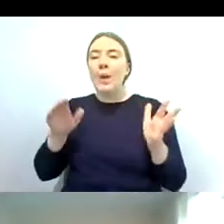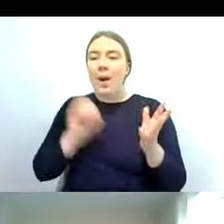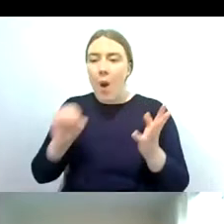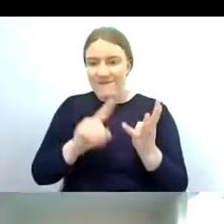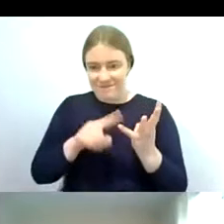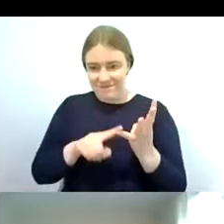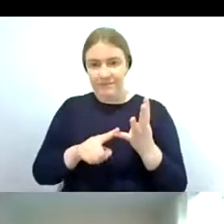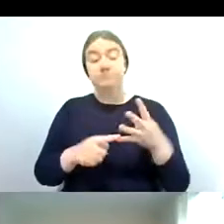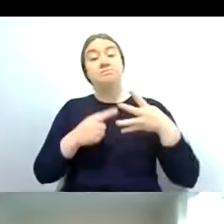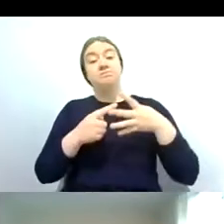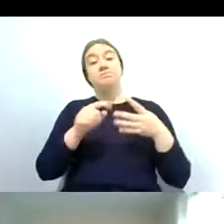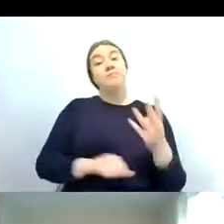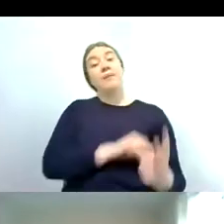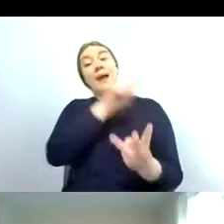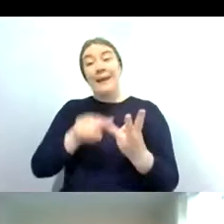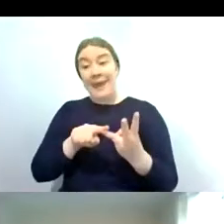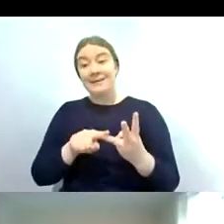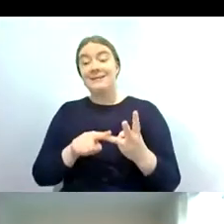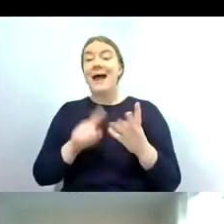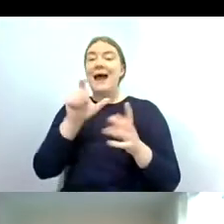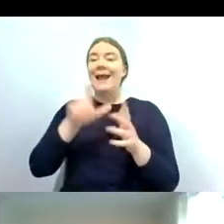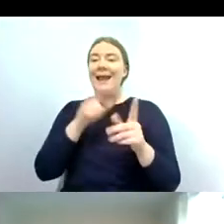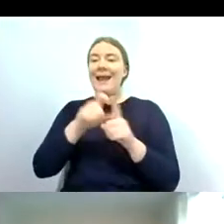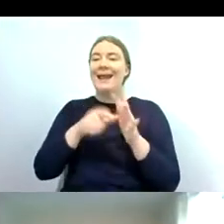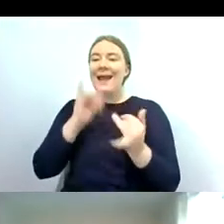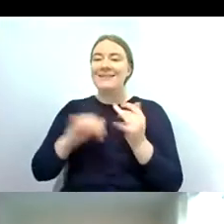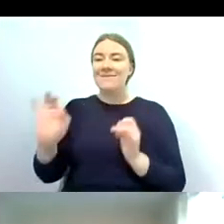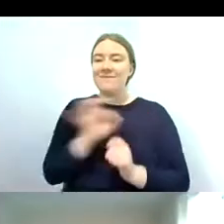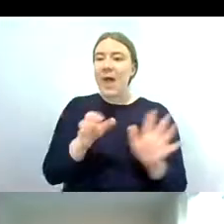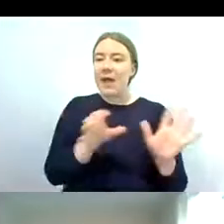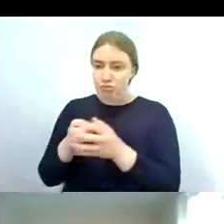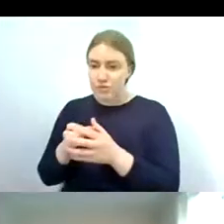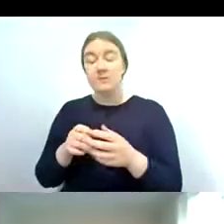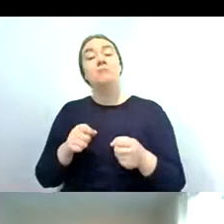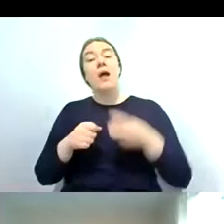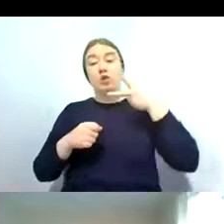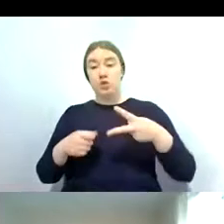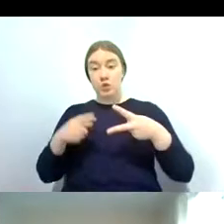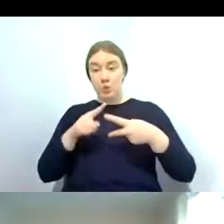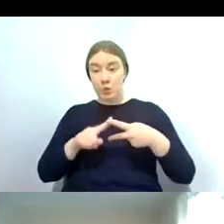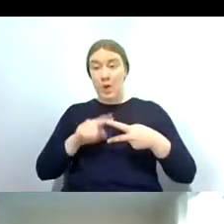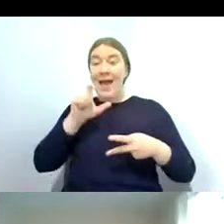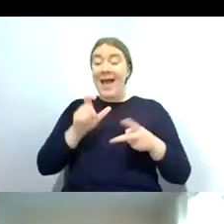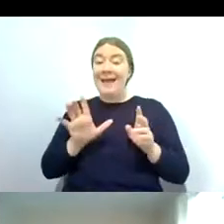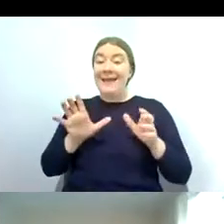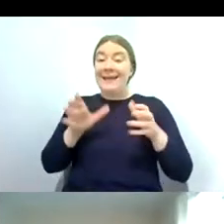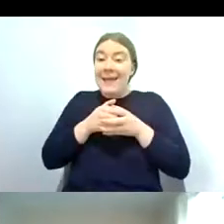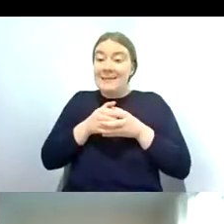are the caddisfly groups and these are split into two the cased caddisfly which is pictured